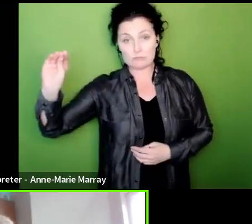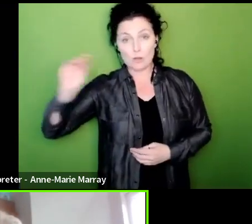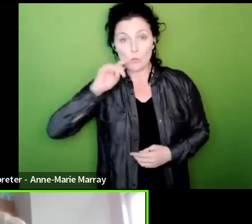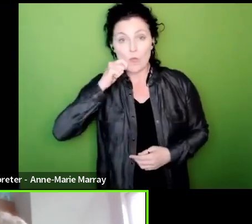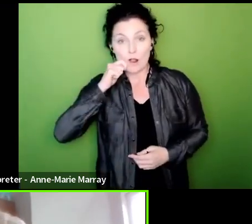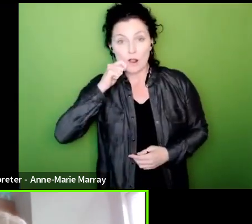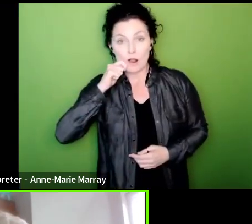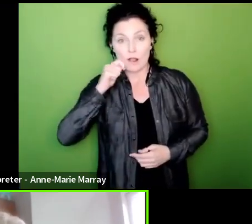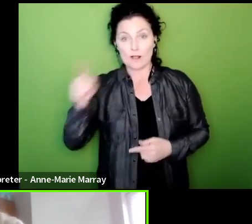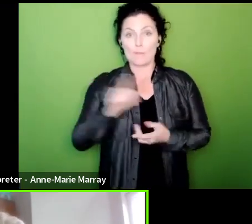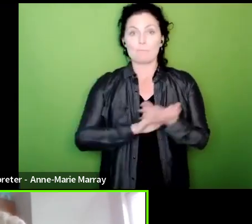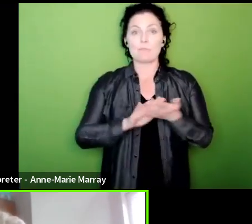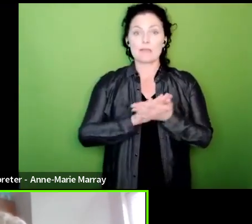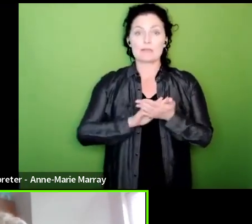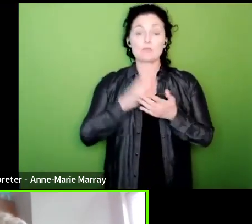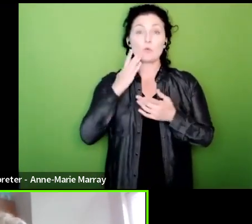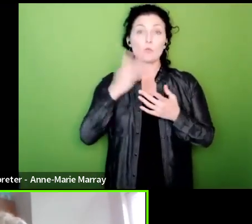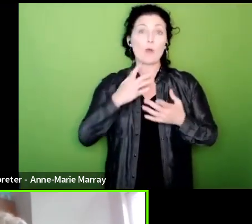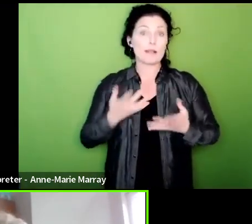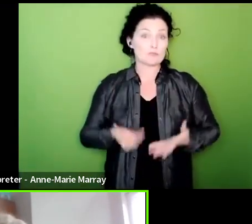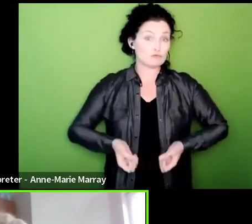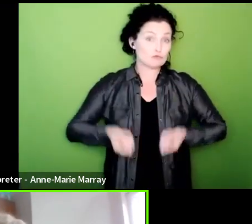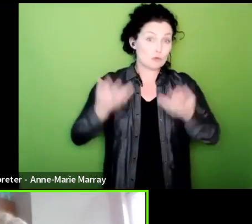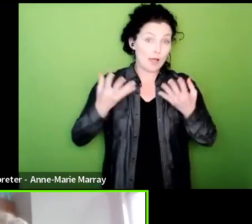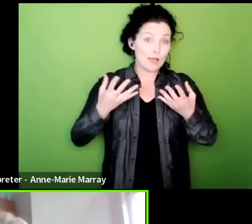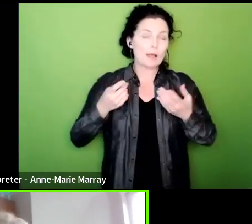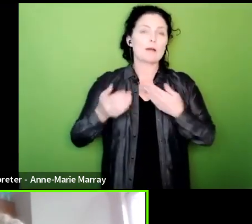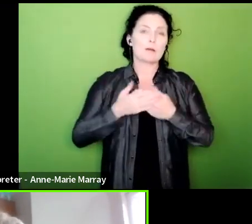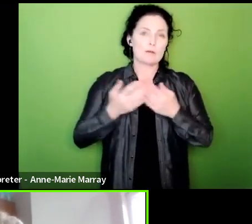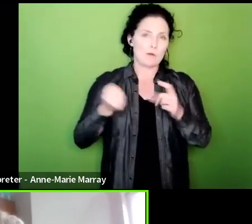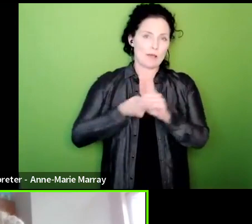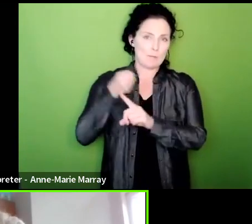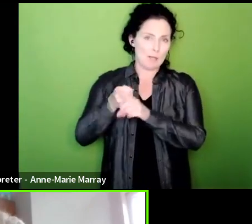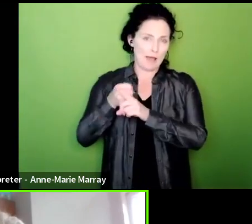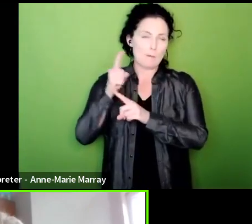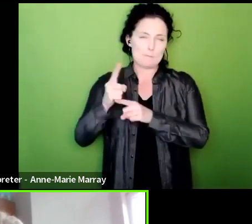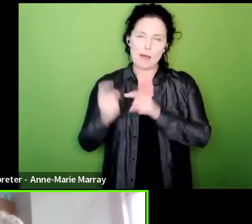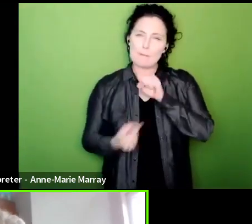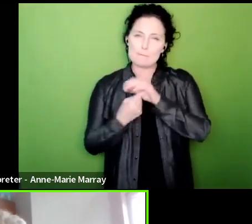more impact when we get to that but we've already got key parts of the union over the line so that's